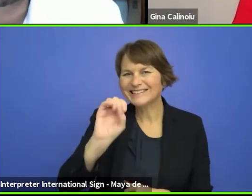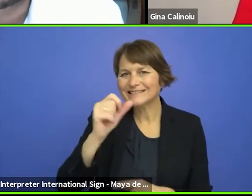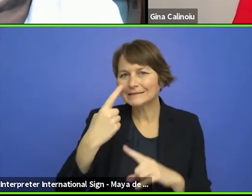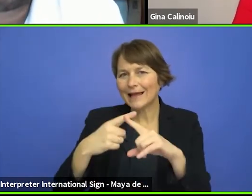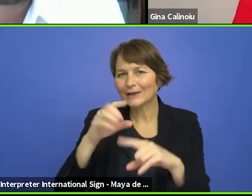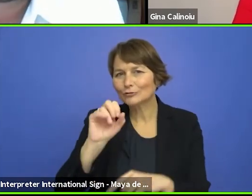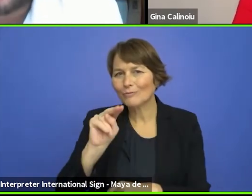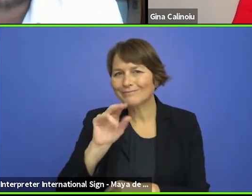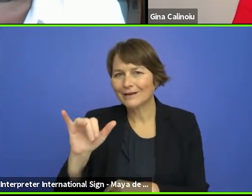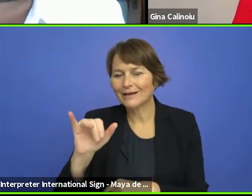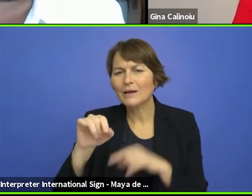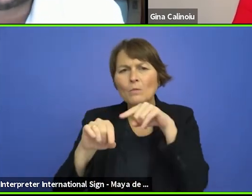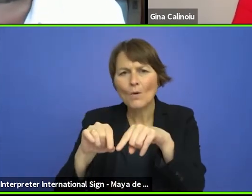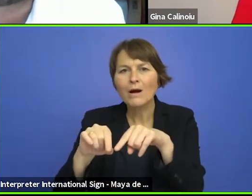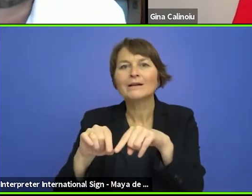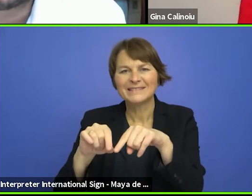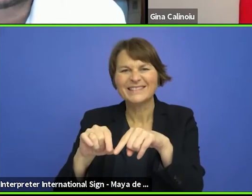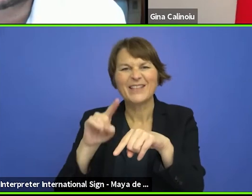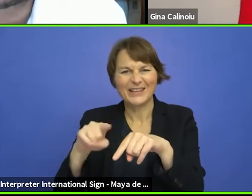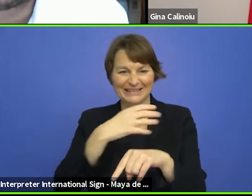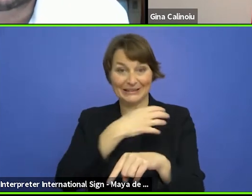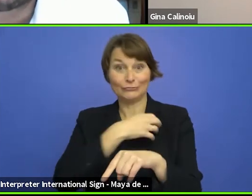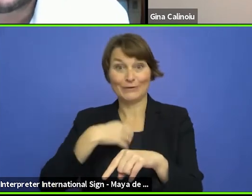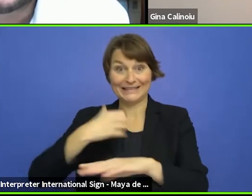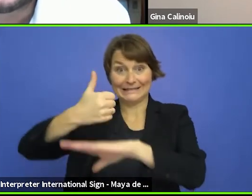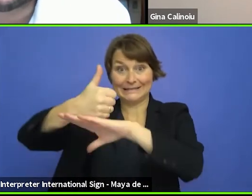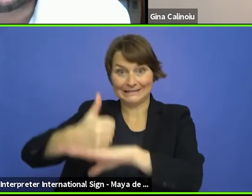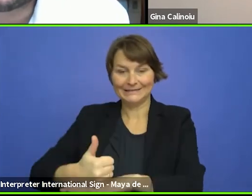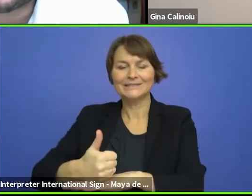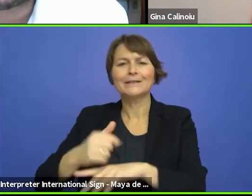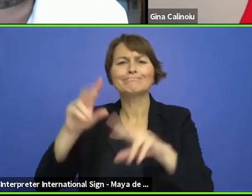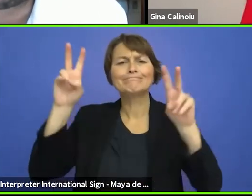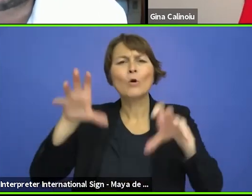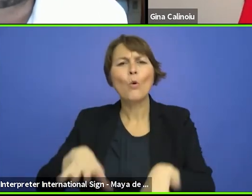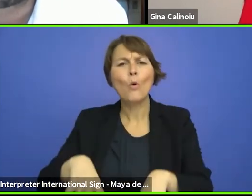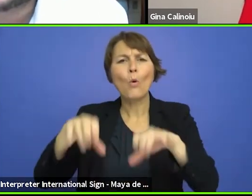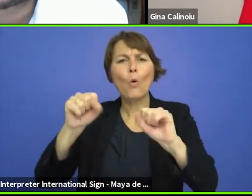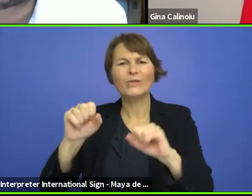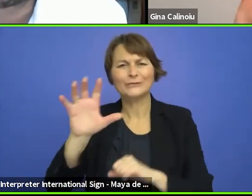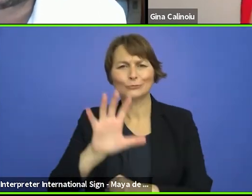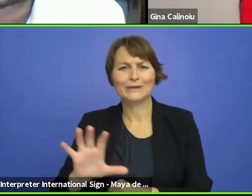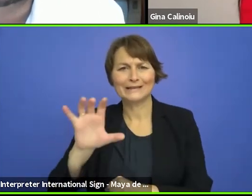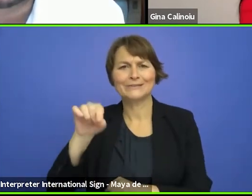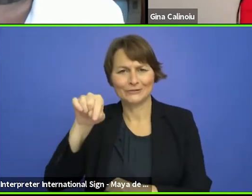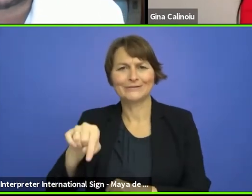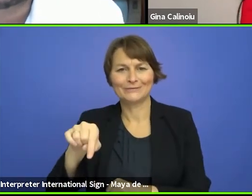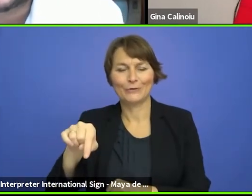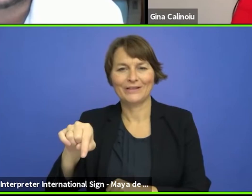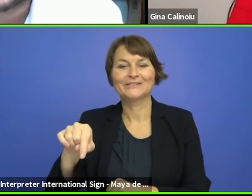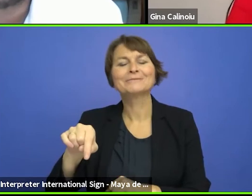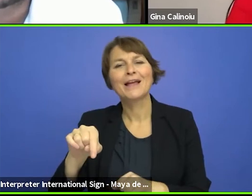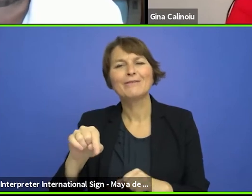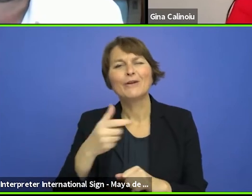the hosting region for this first Forum, here are a few welcoming words by Barbara Klepsch,